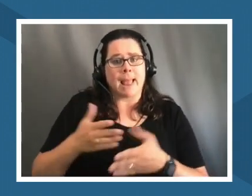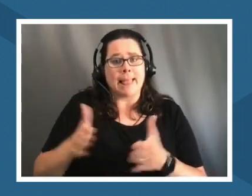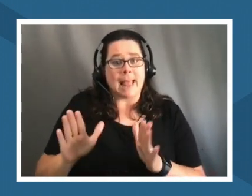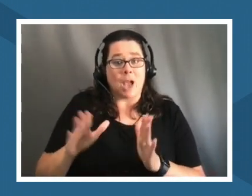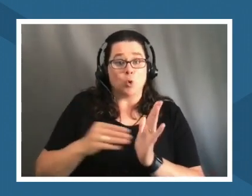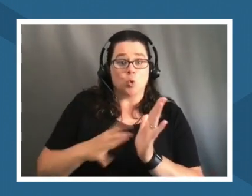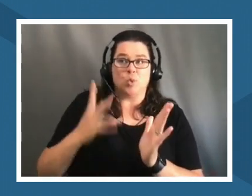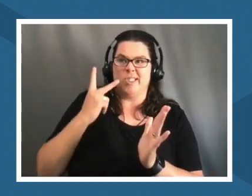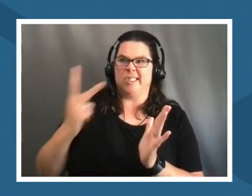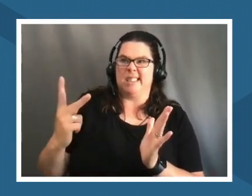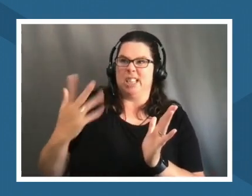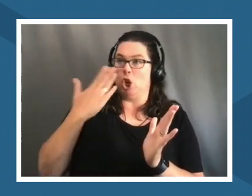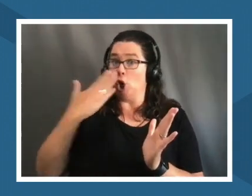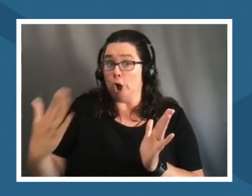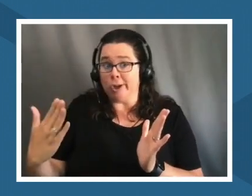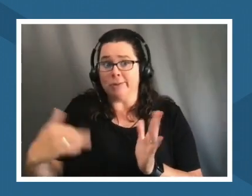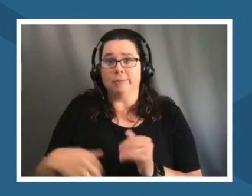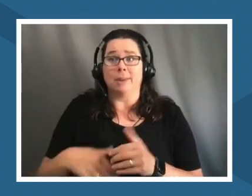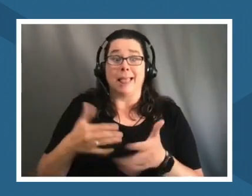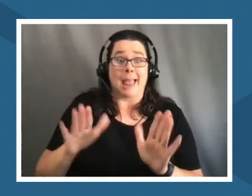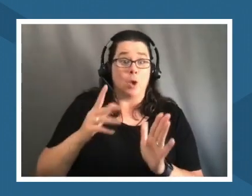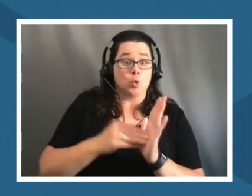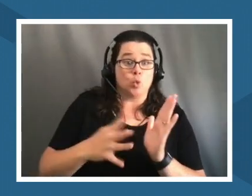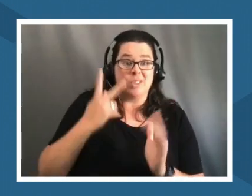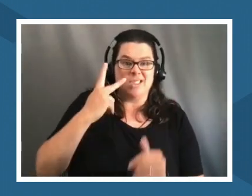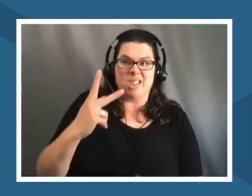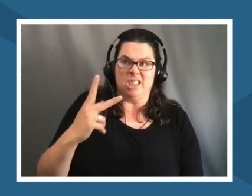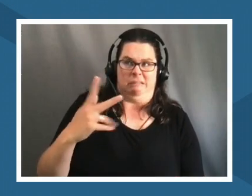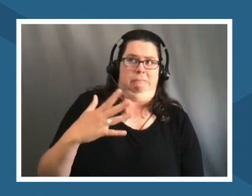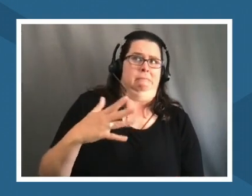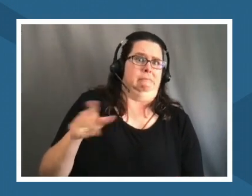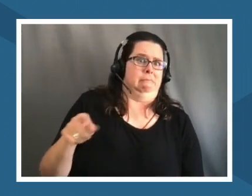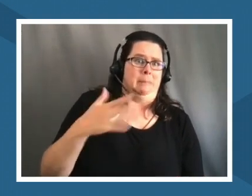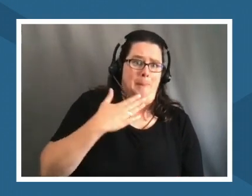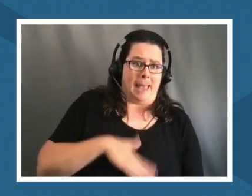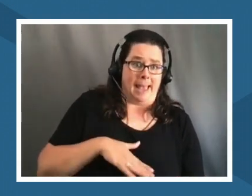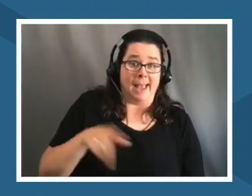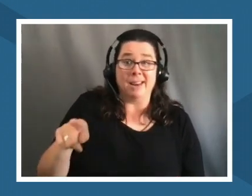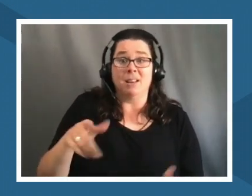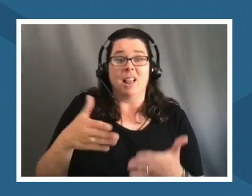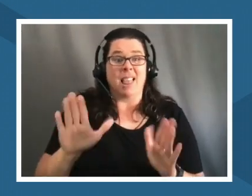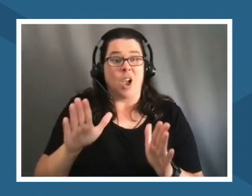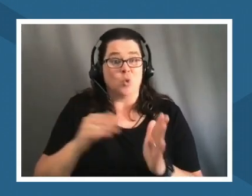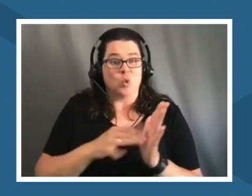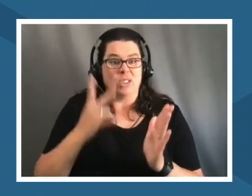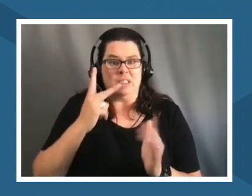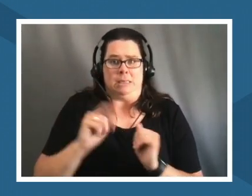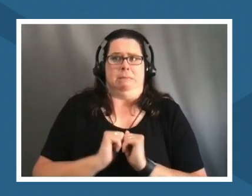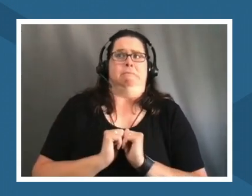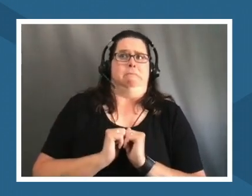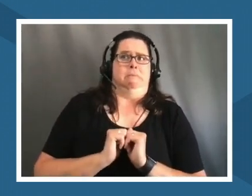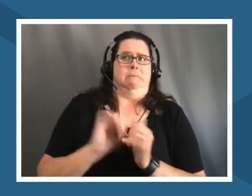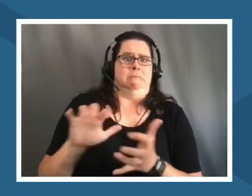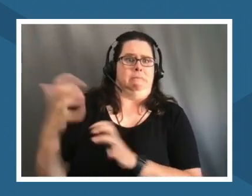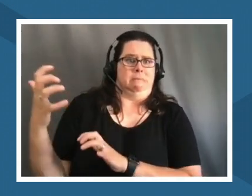them to sort of have their own decision making behind it i do not think